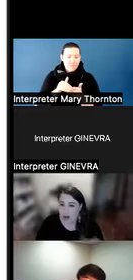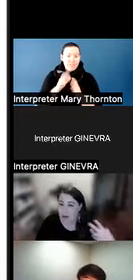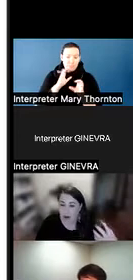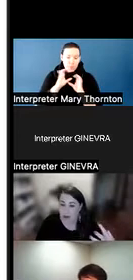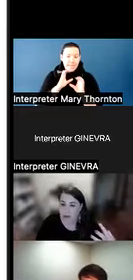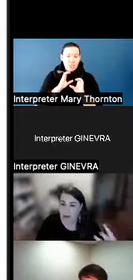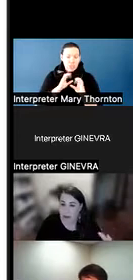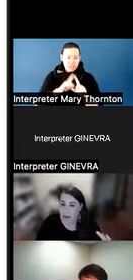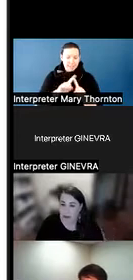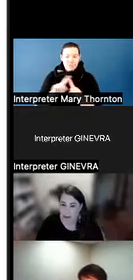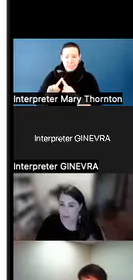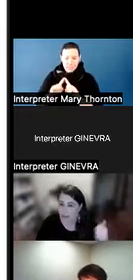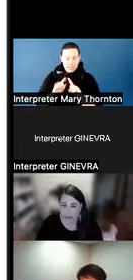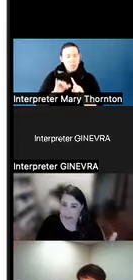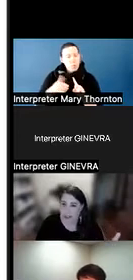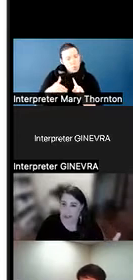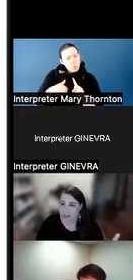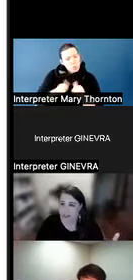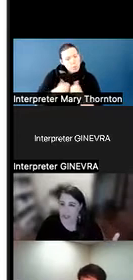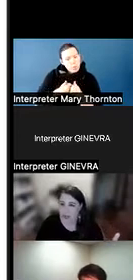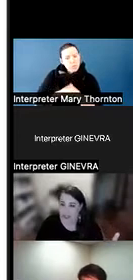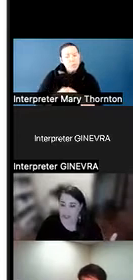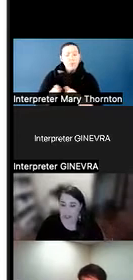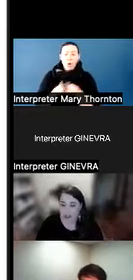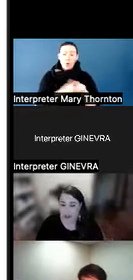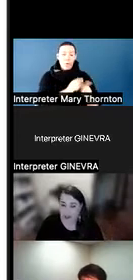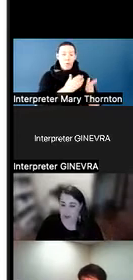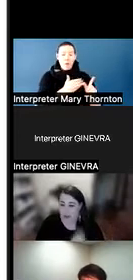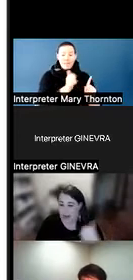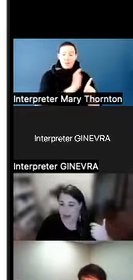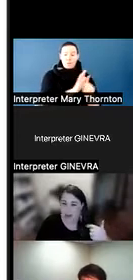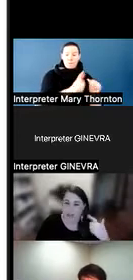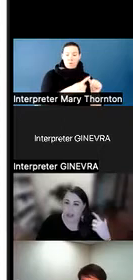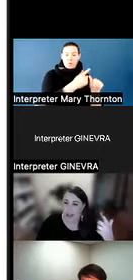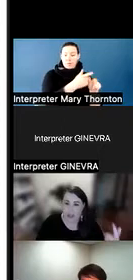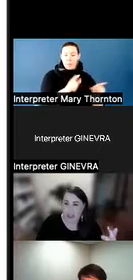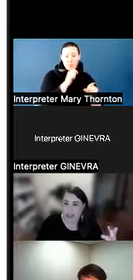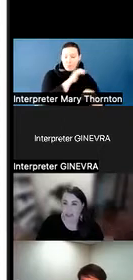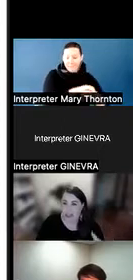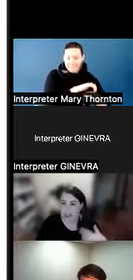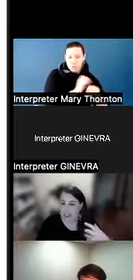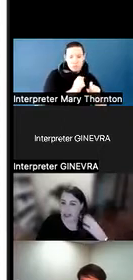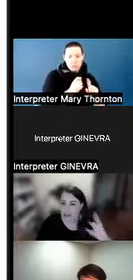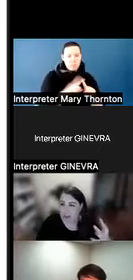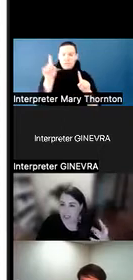But also for people who-- English is not their first language, who have communication differences like apraxia,